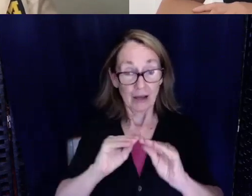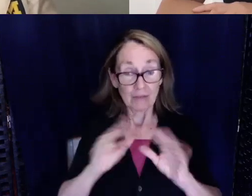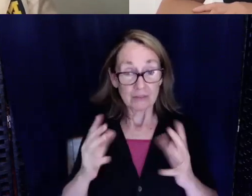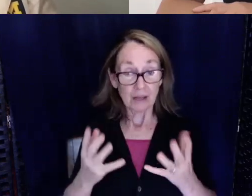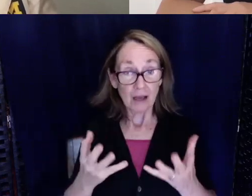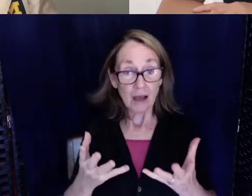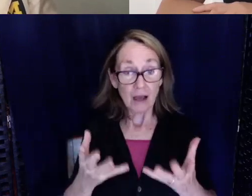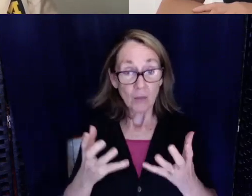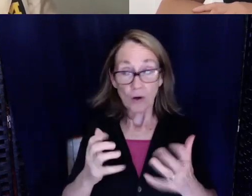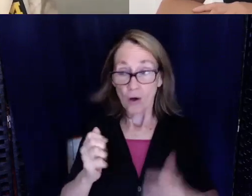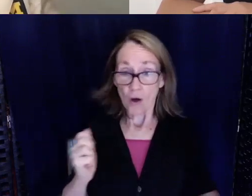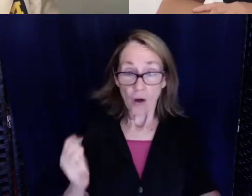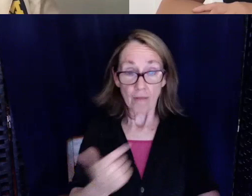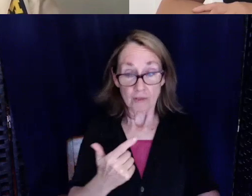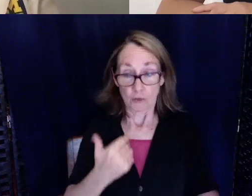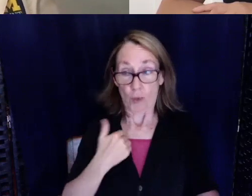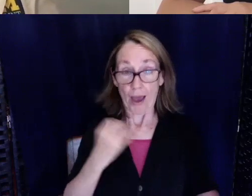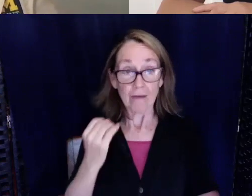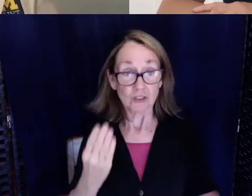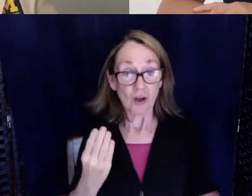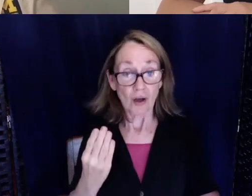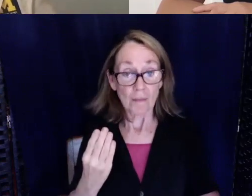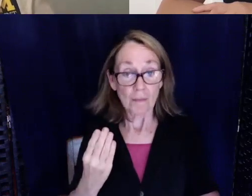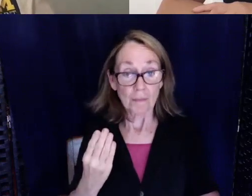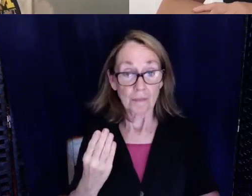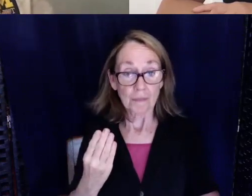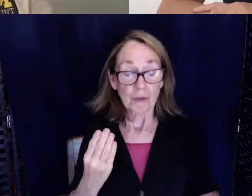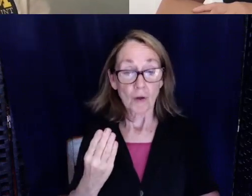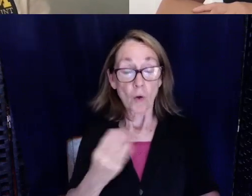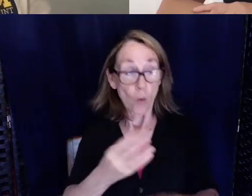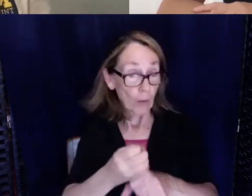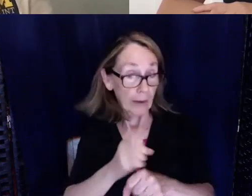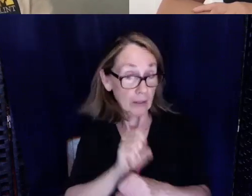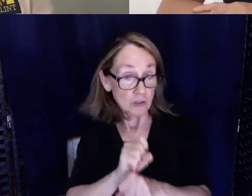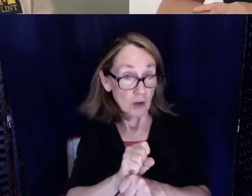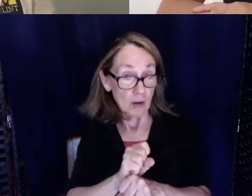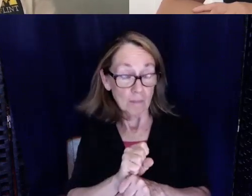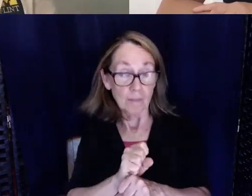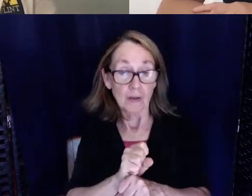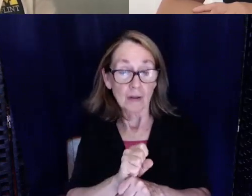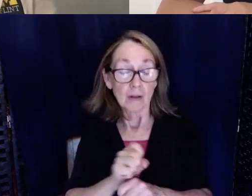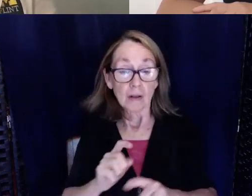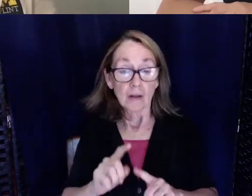all of us to have a job or get a job or whatever it is.